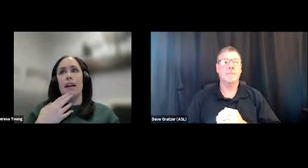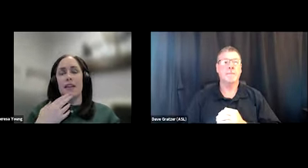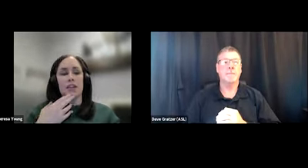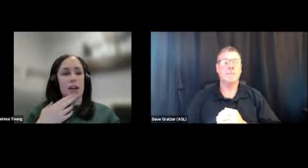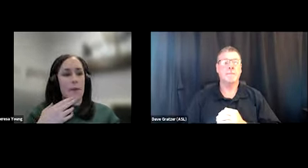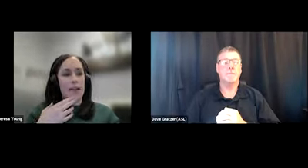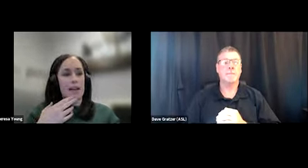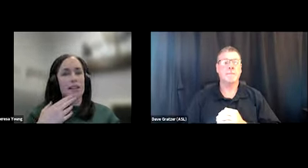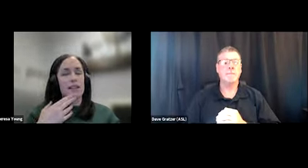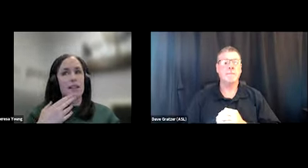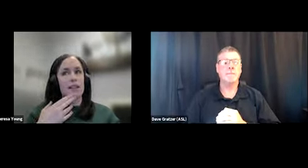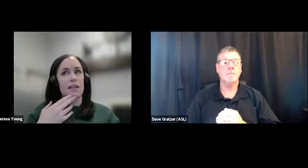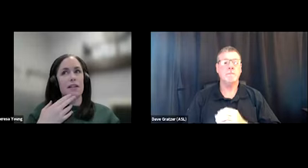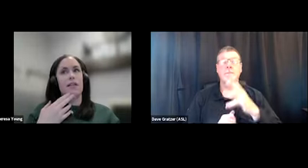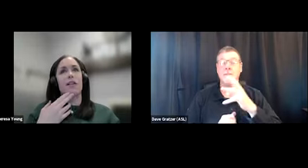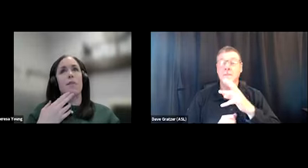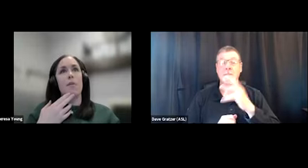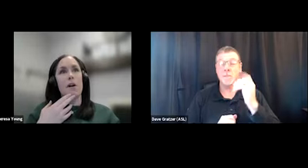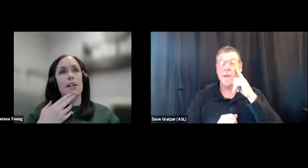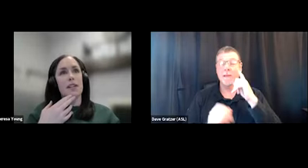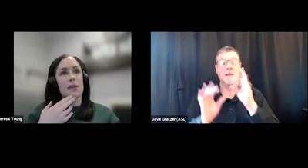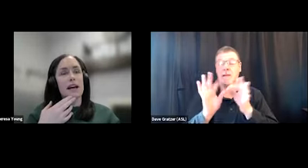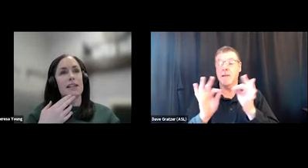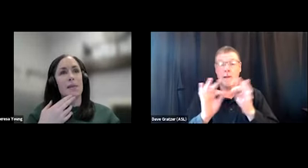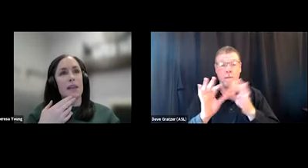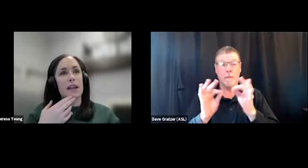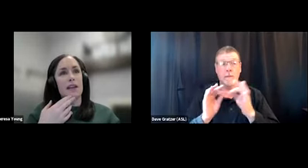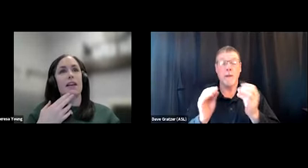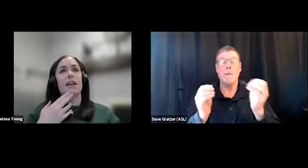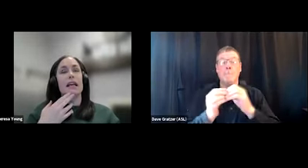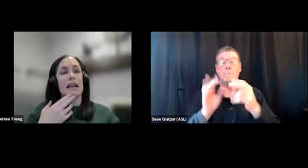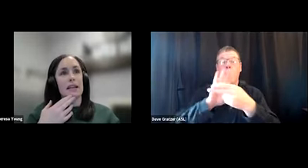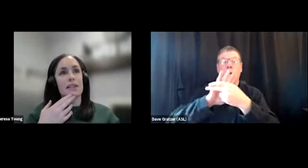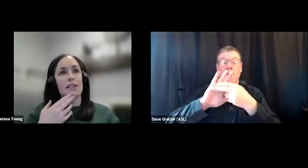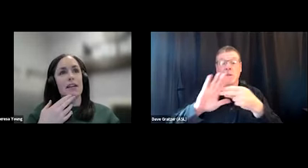And I think just the comment is, the more stigmatized something is,